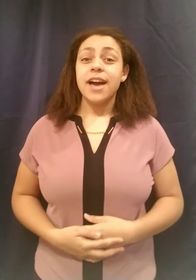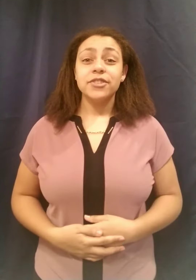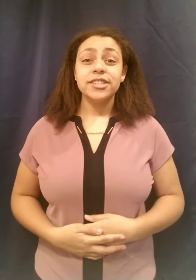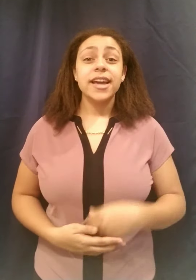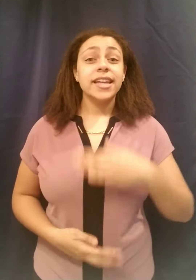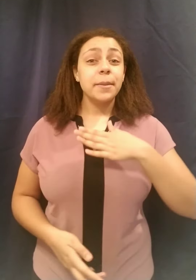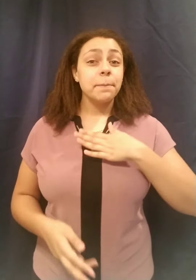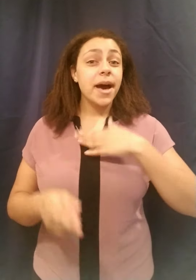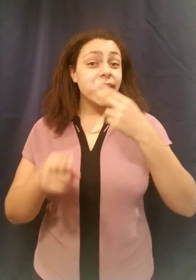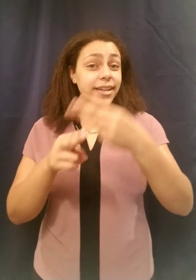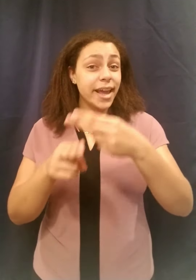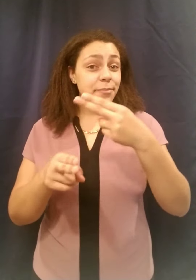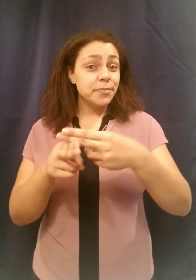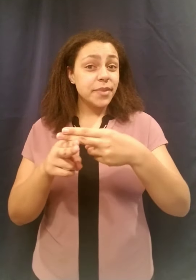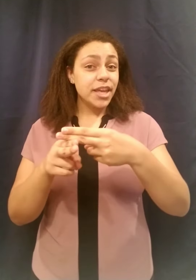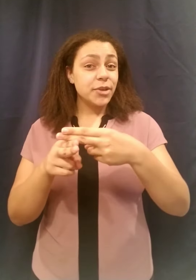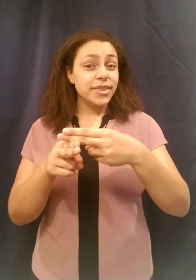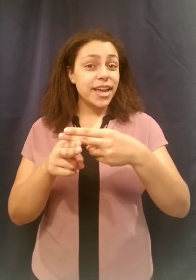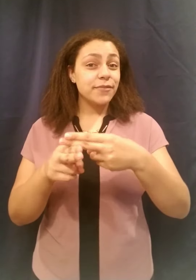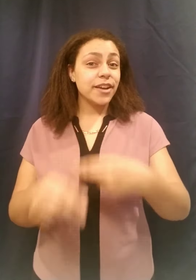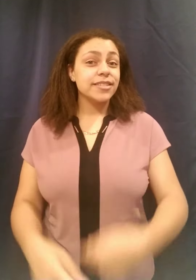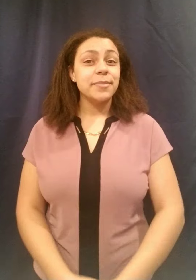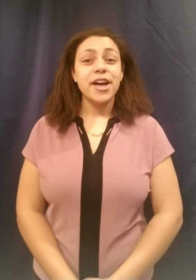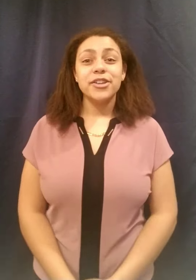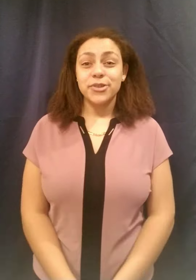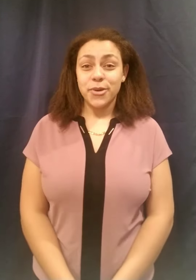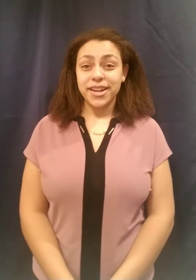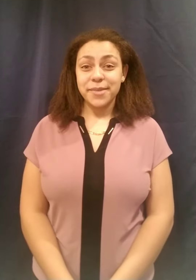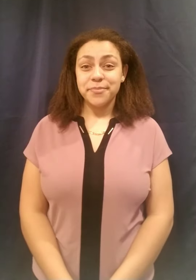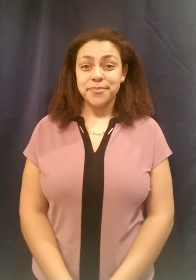After signing "my name" you would then fingerspell your name.